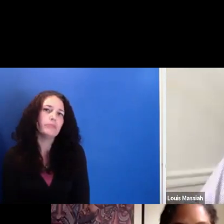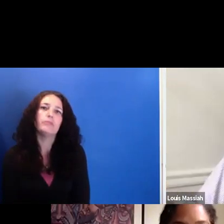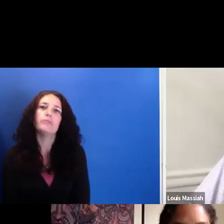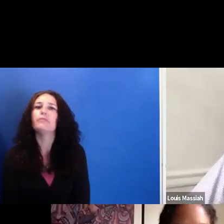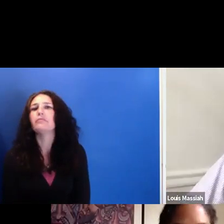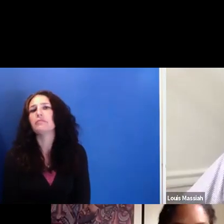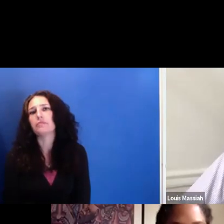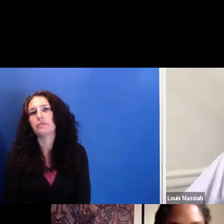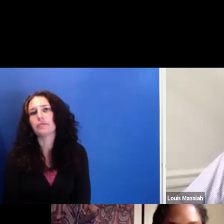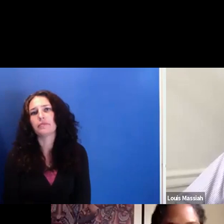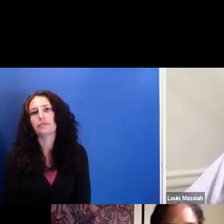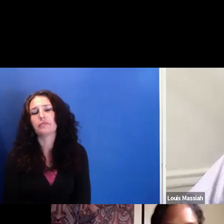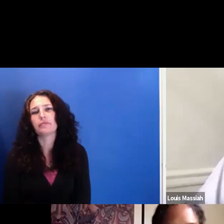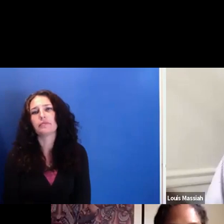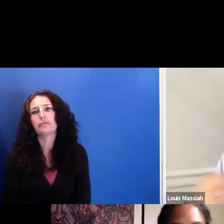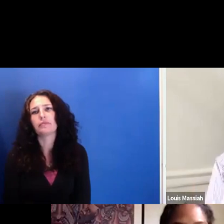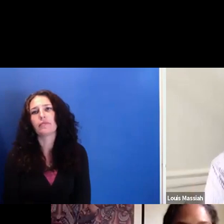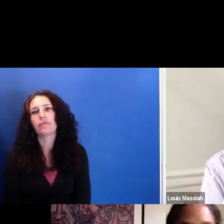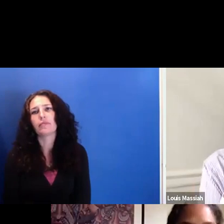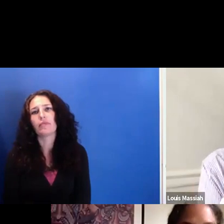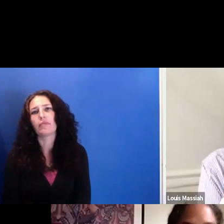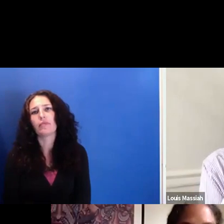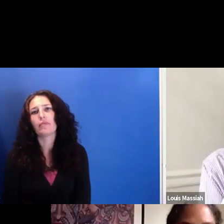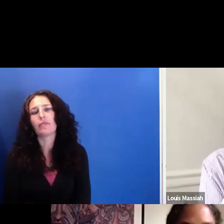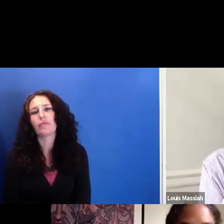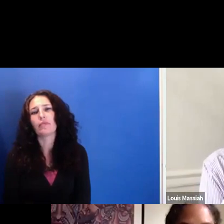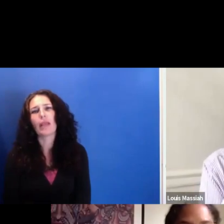y'all's conversation, as a community member,